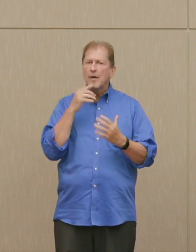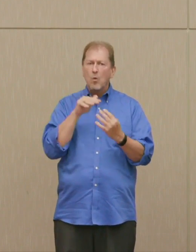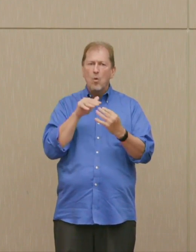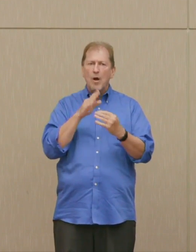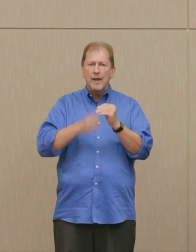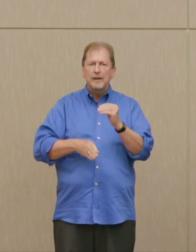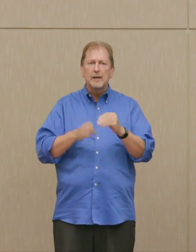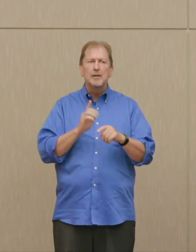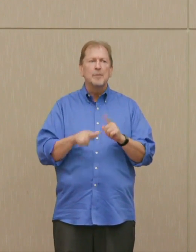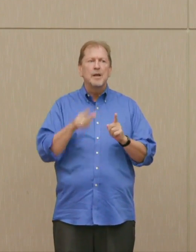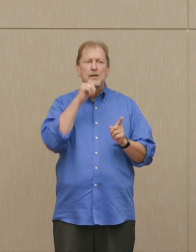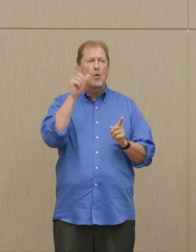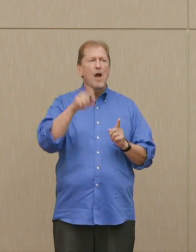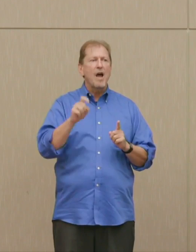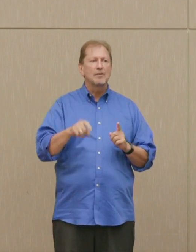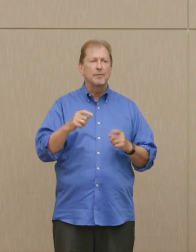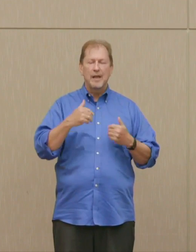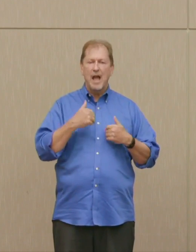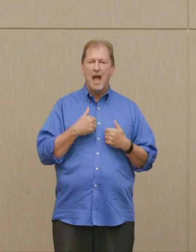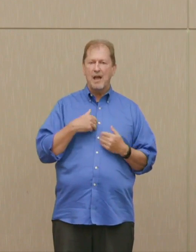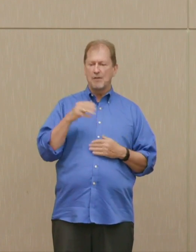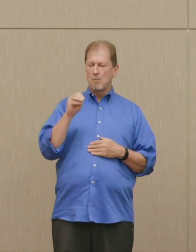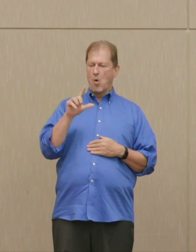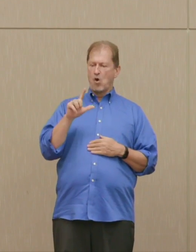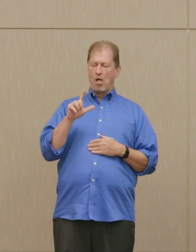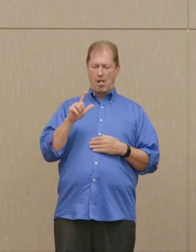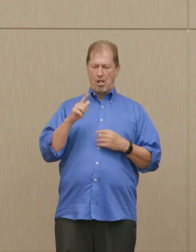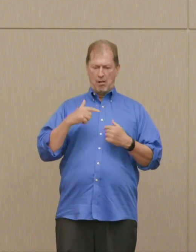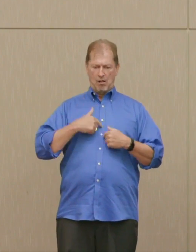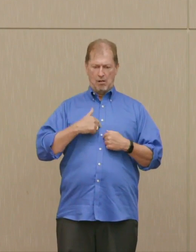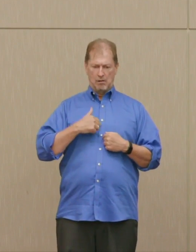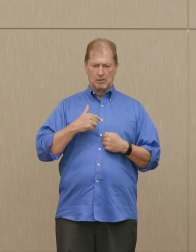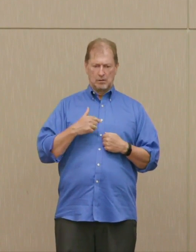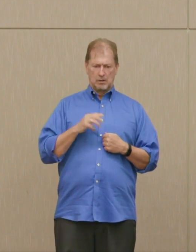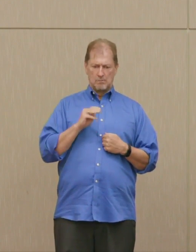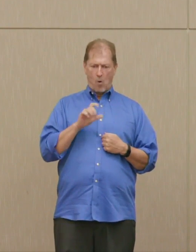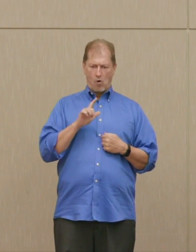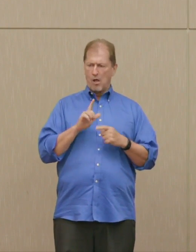be some moral prodigy or other to have that worry about the bomb.